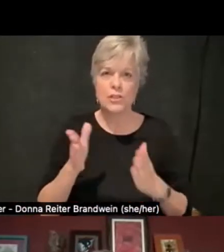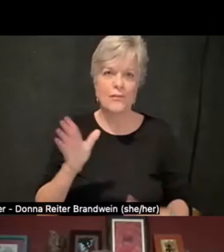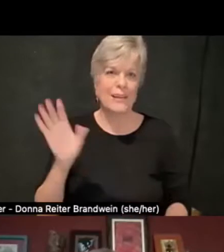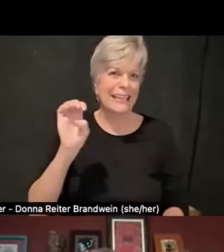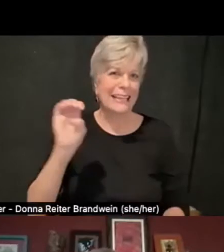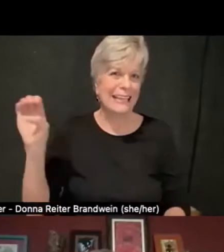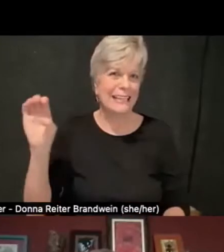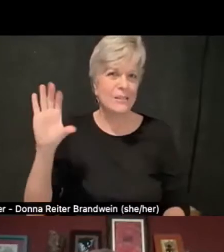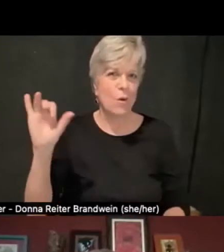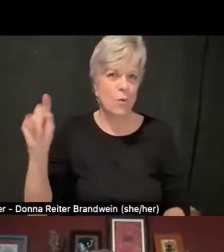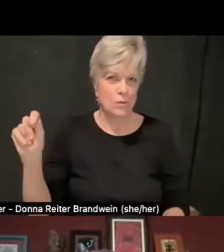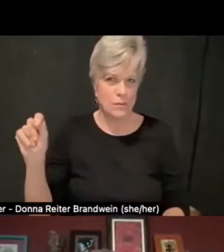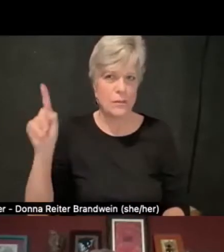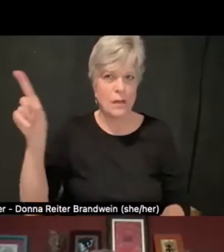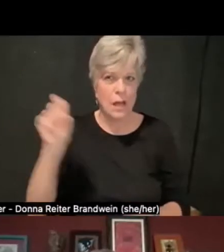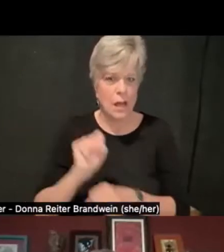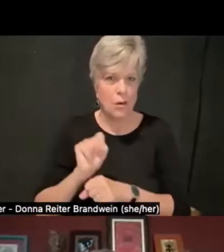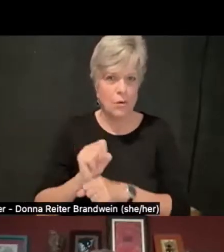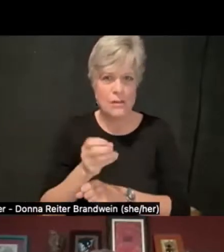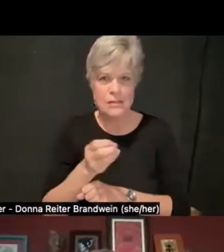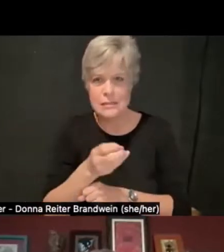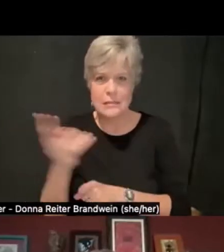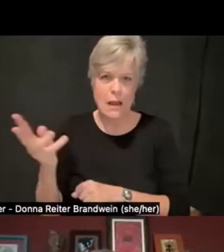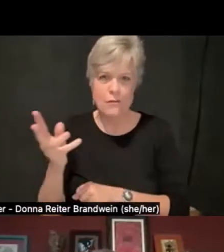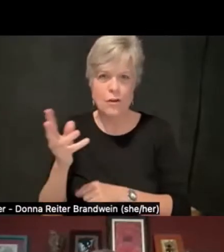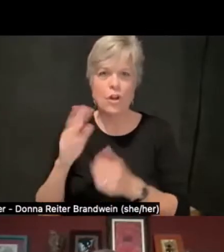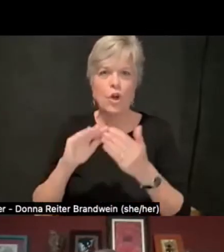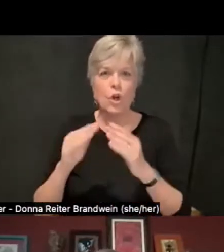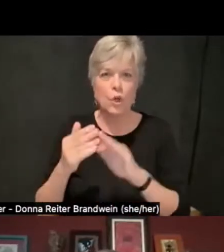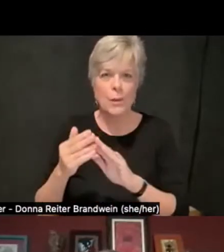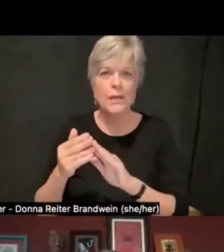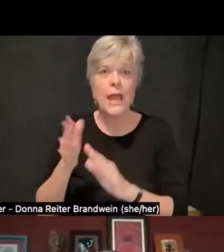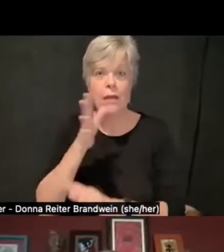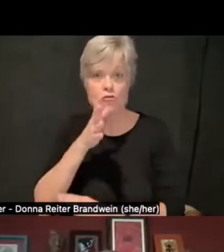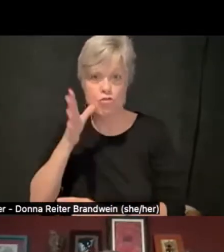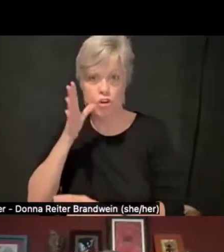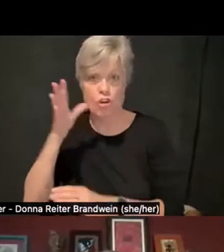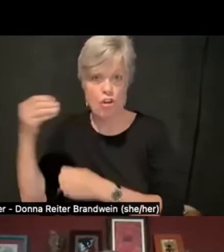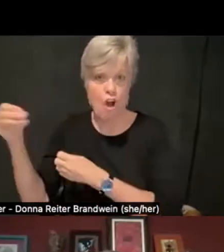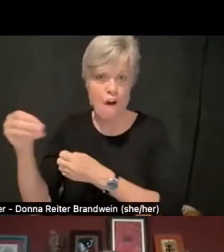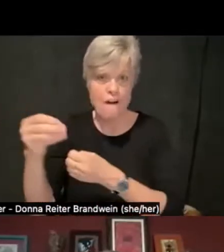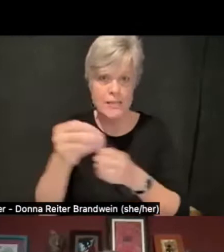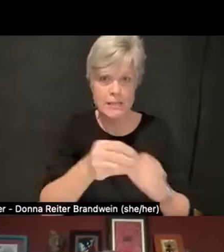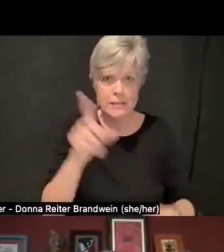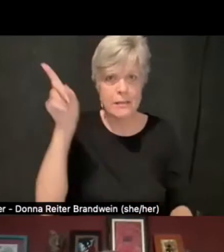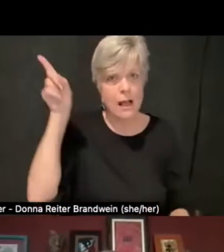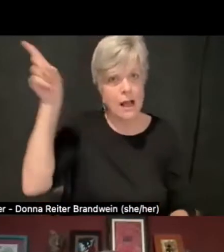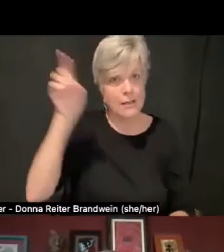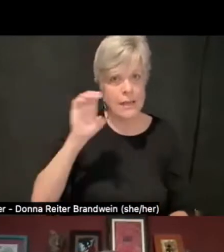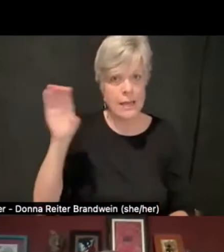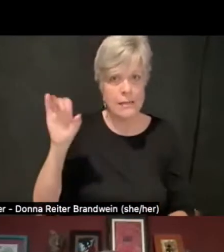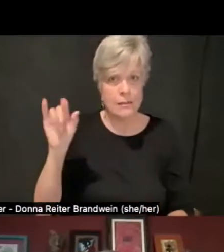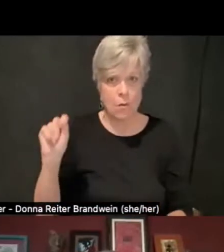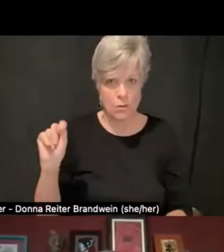so I worked in several urban and rural offices on the East Coast. So my research